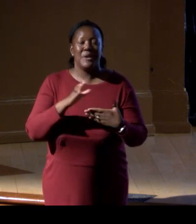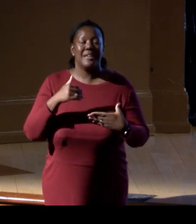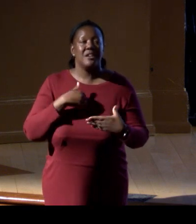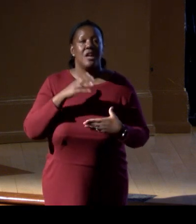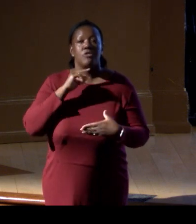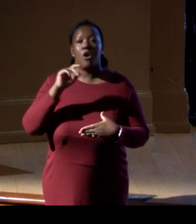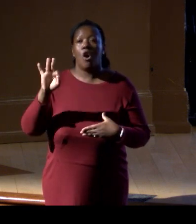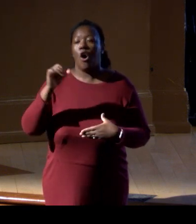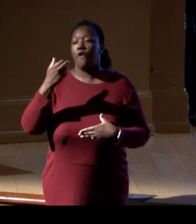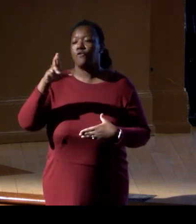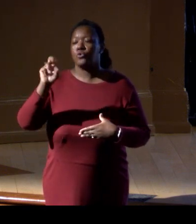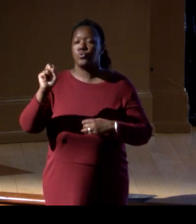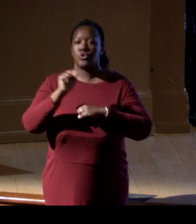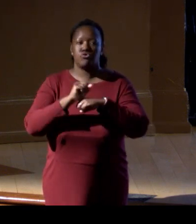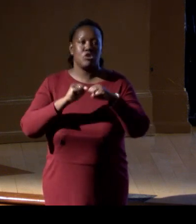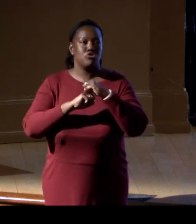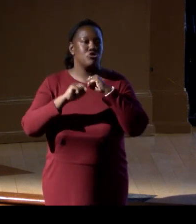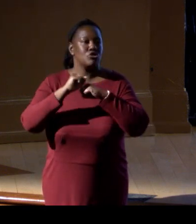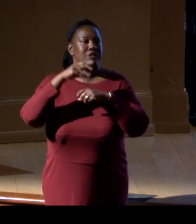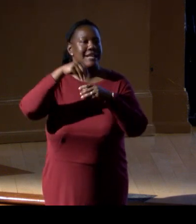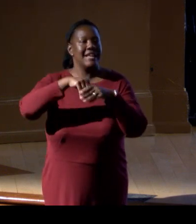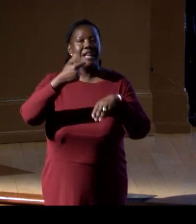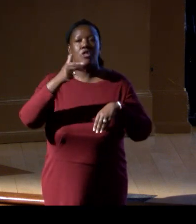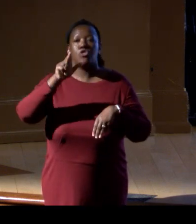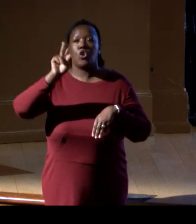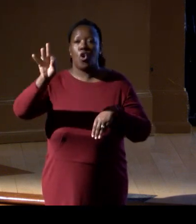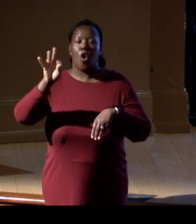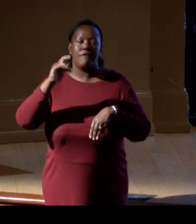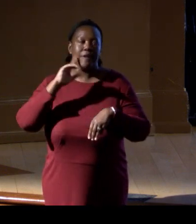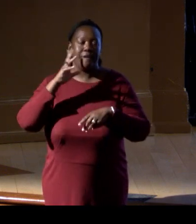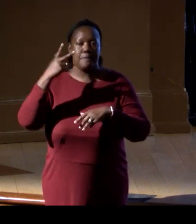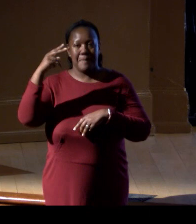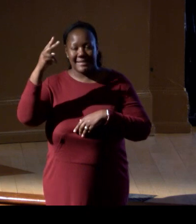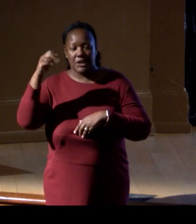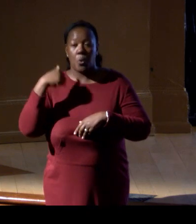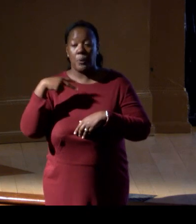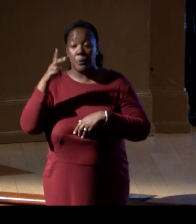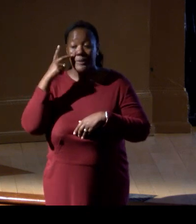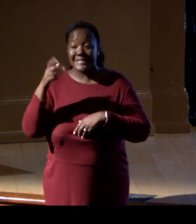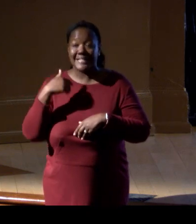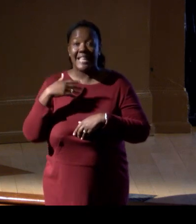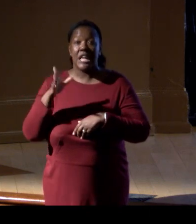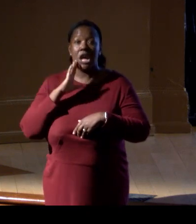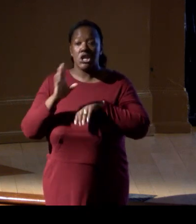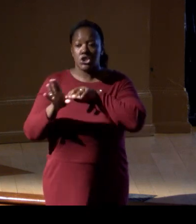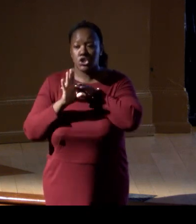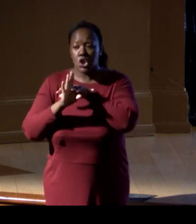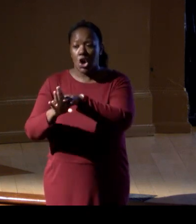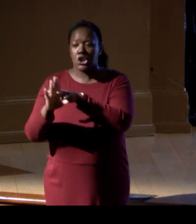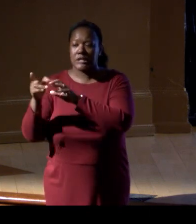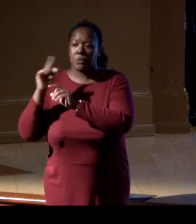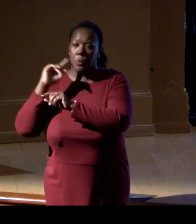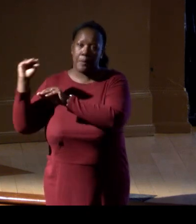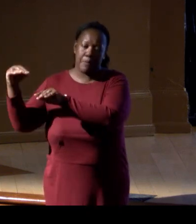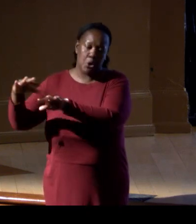and starting to see the emergence of great white sharks down to vampire squid to the invasion of lionfish